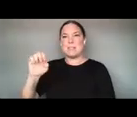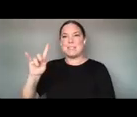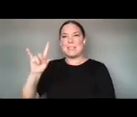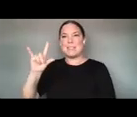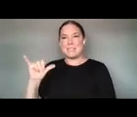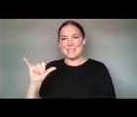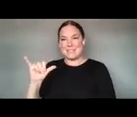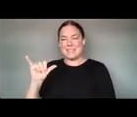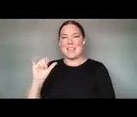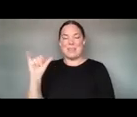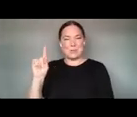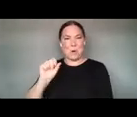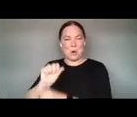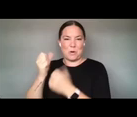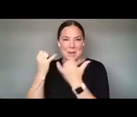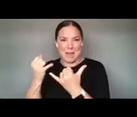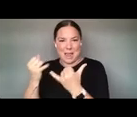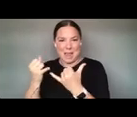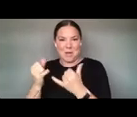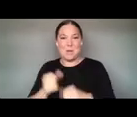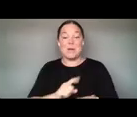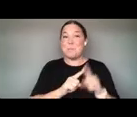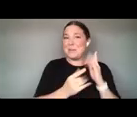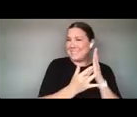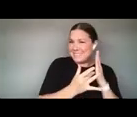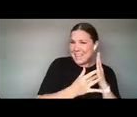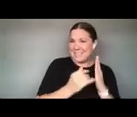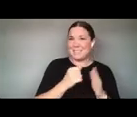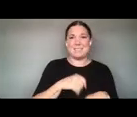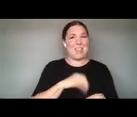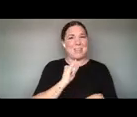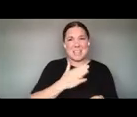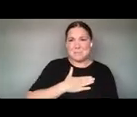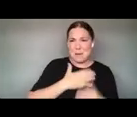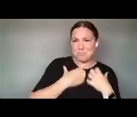HOME AND PASSION IS TIED TO TECHNOLOGY AND WHO WOULD HAVE THOUGHT THAT STEM TO STEAM